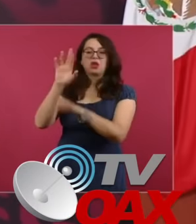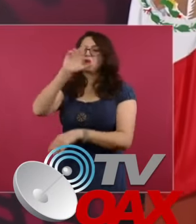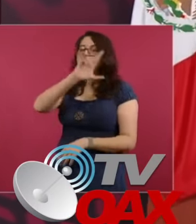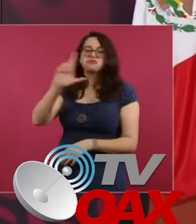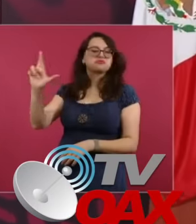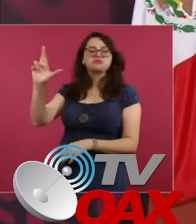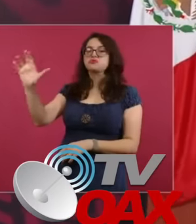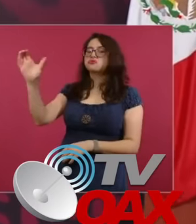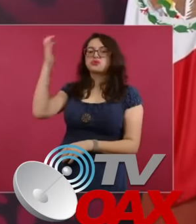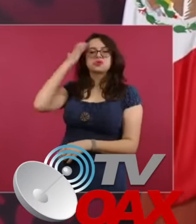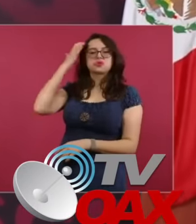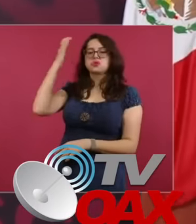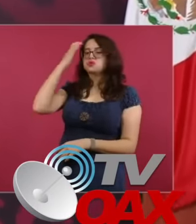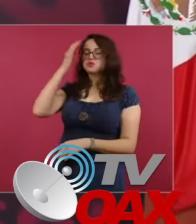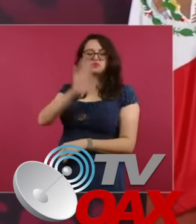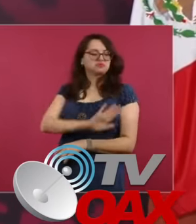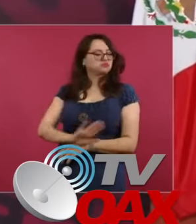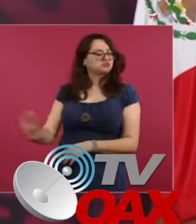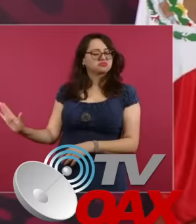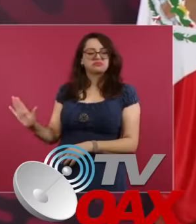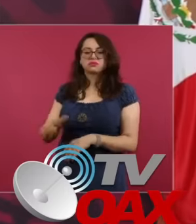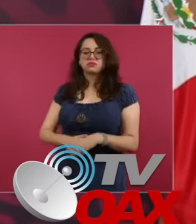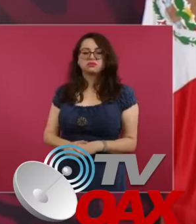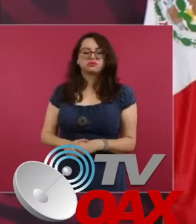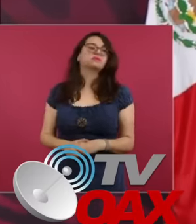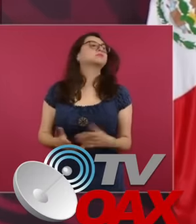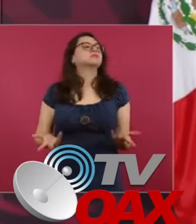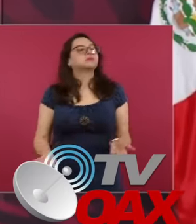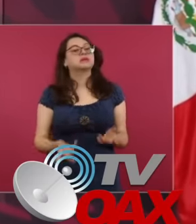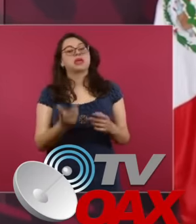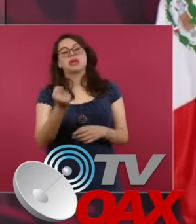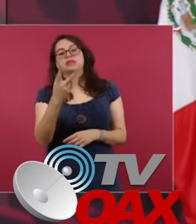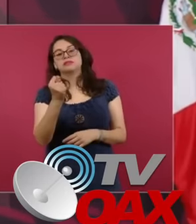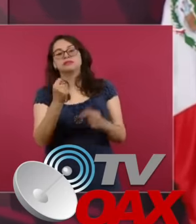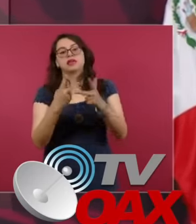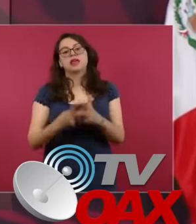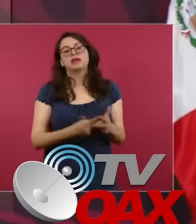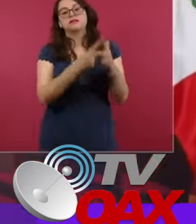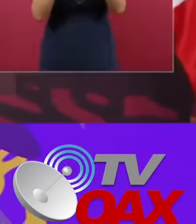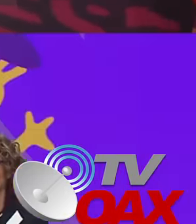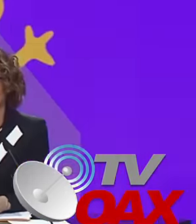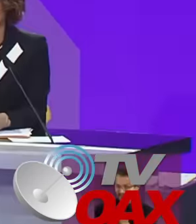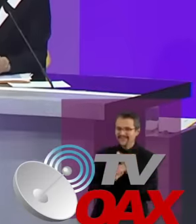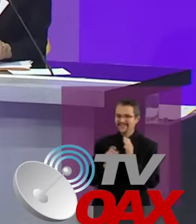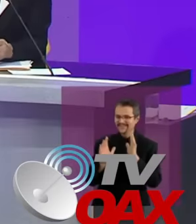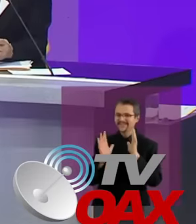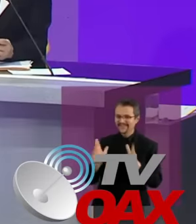López Obrador made an energetic call to the hosts of the presidential debate since